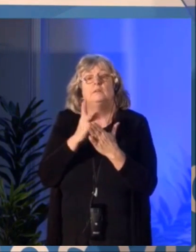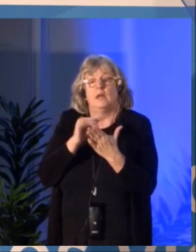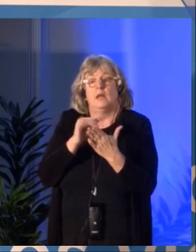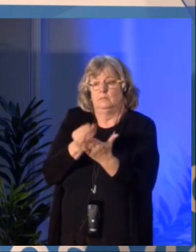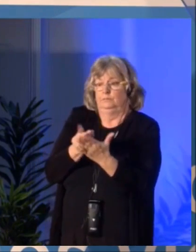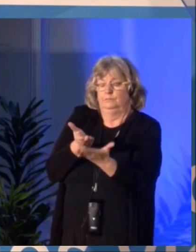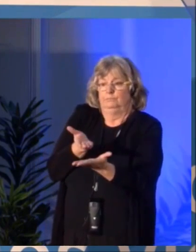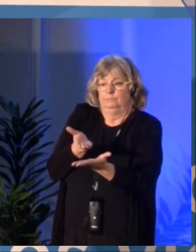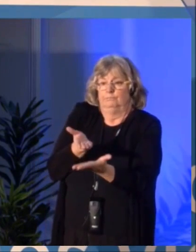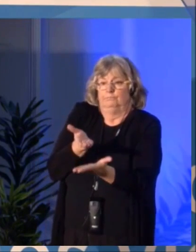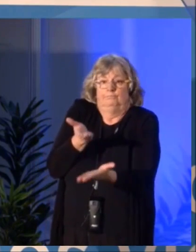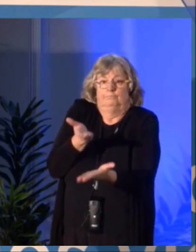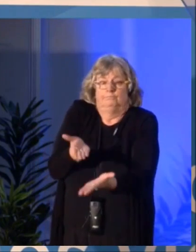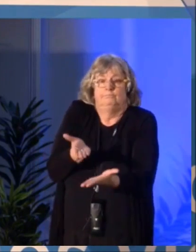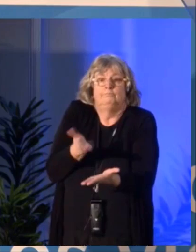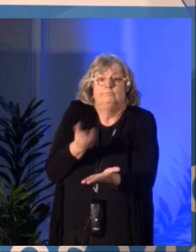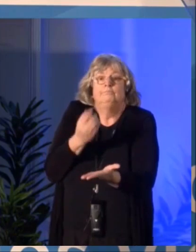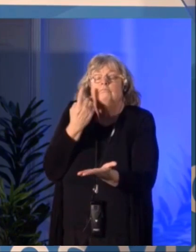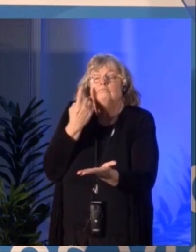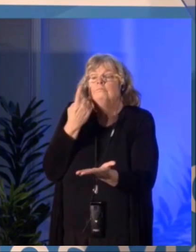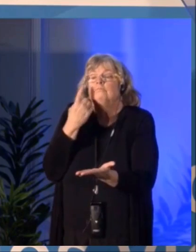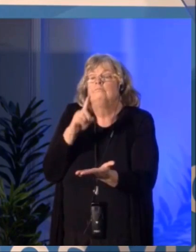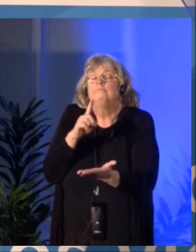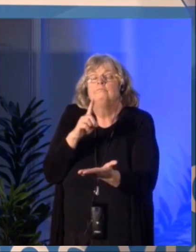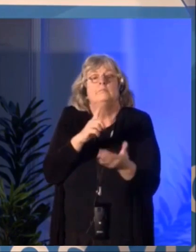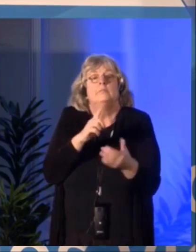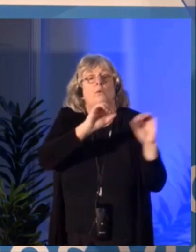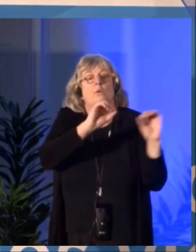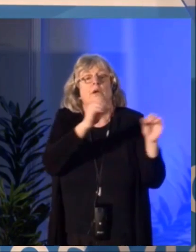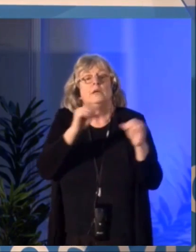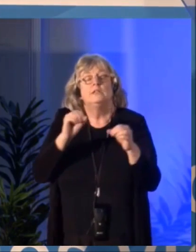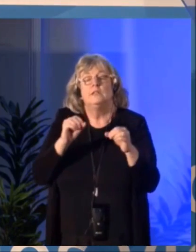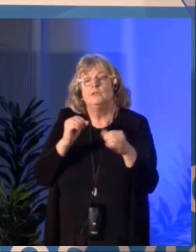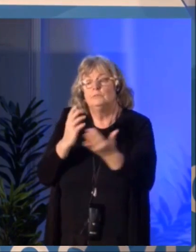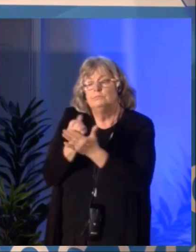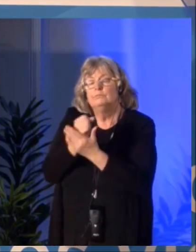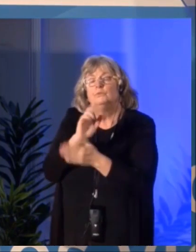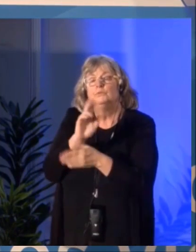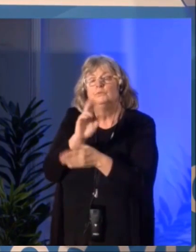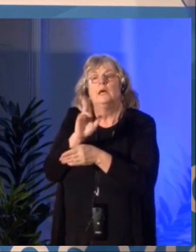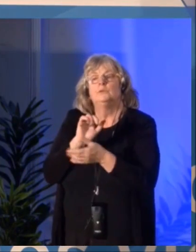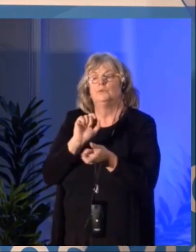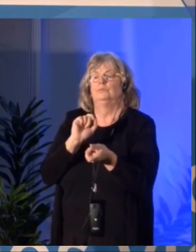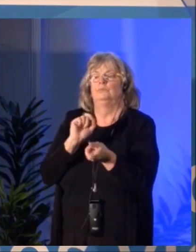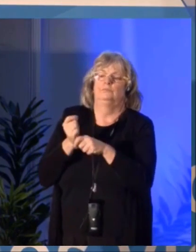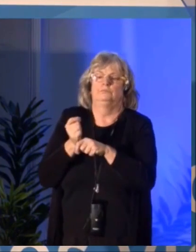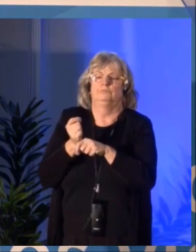of user's artistic experience and broaden the participation and cultural engagement of Canadian citizens.